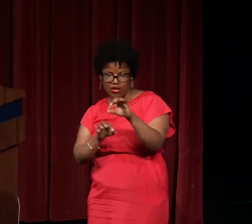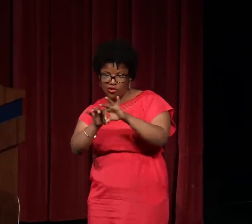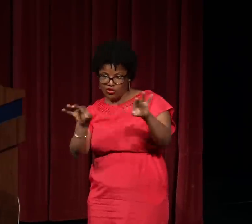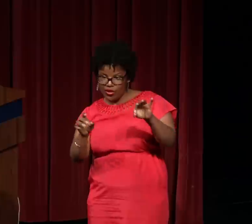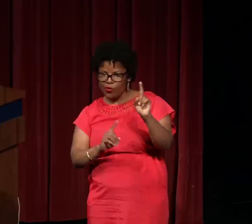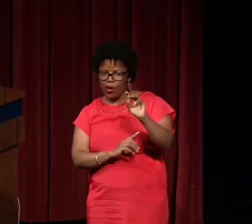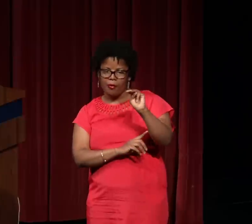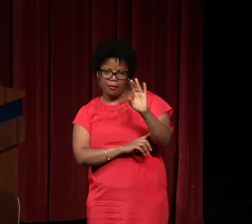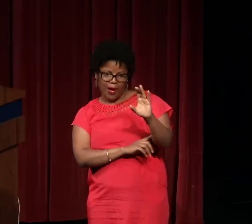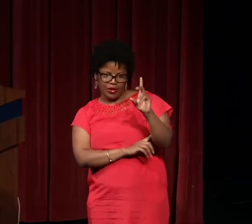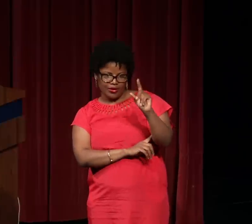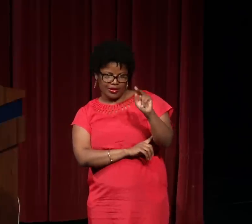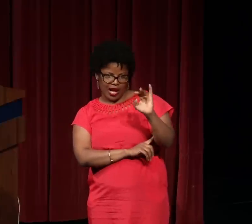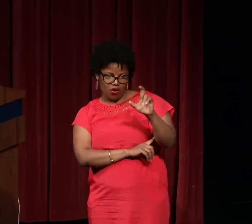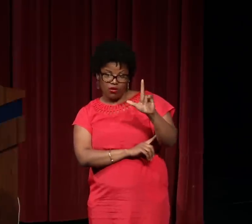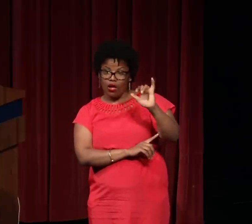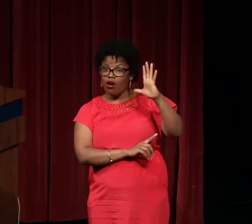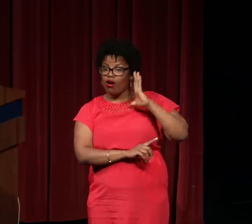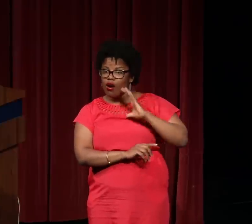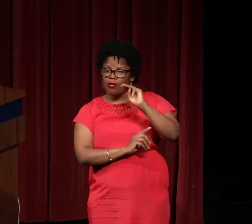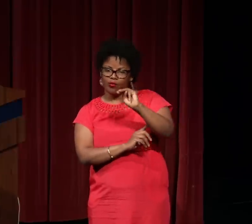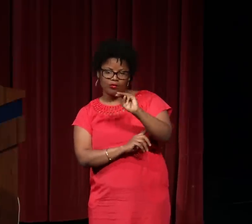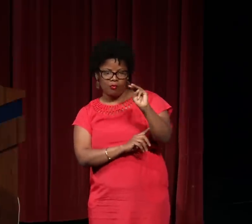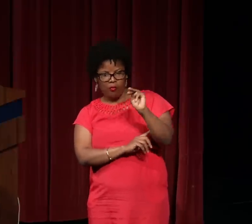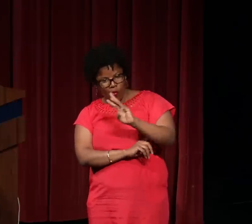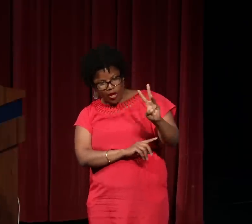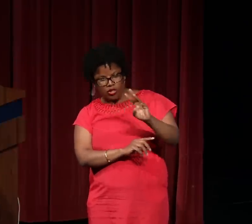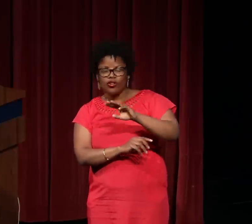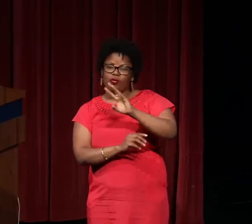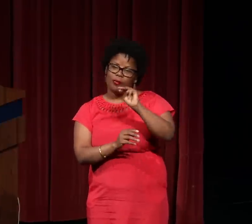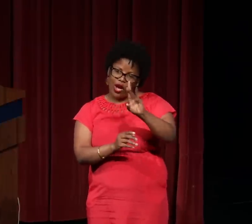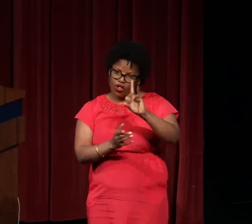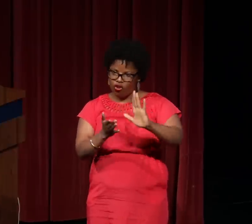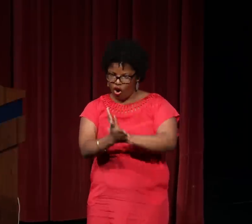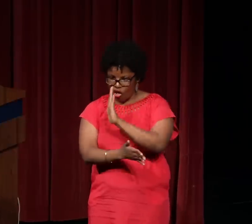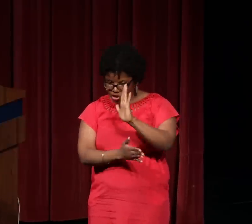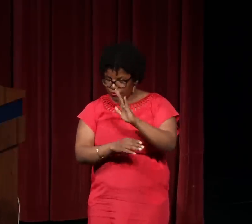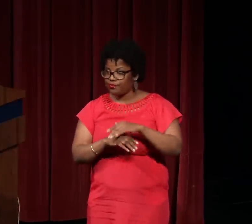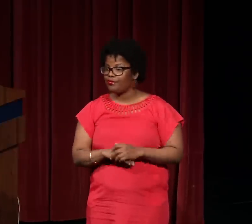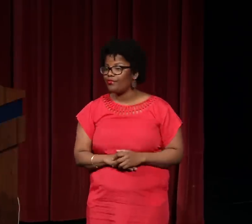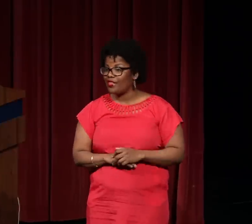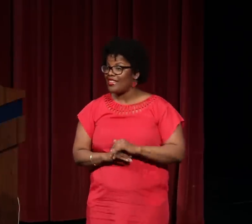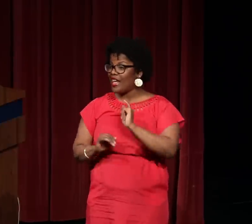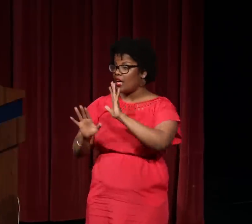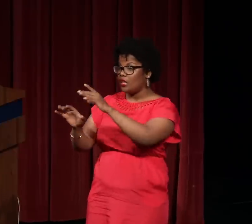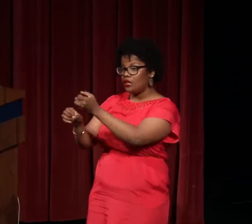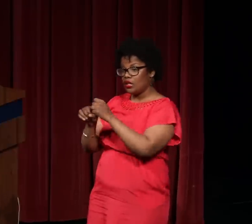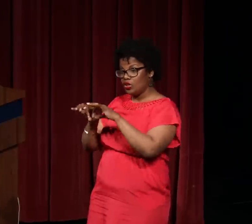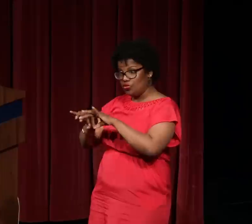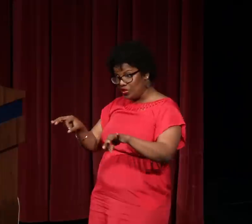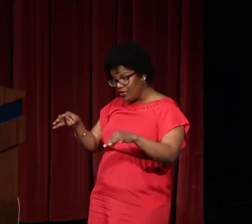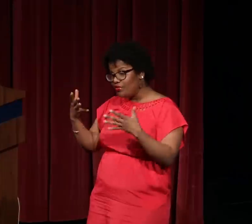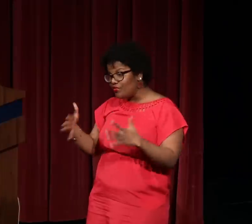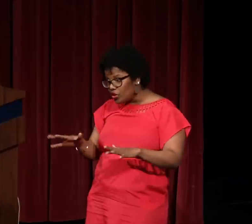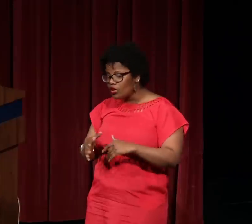He got his master's degree at McDaniel College, which used to be Western Maryland College.